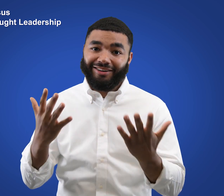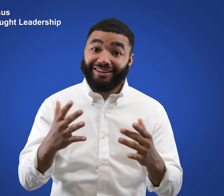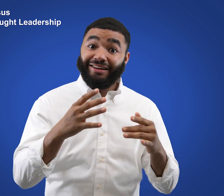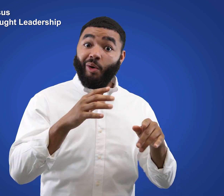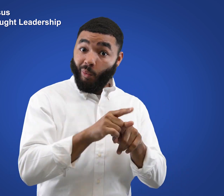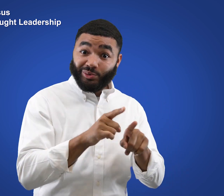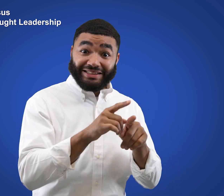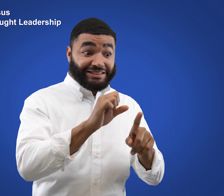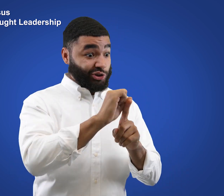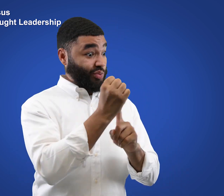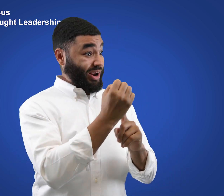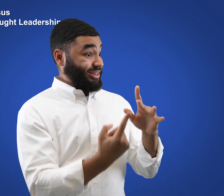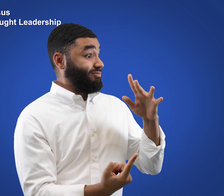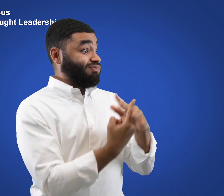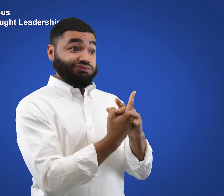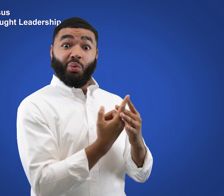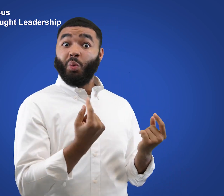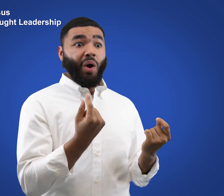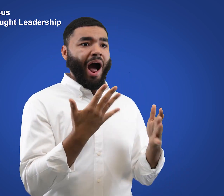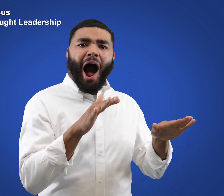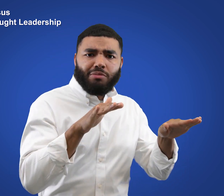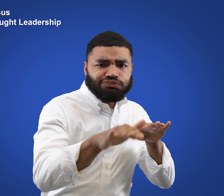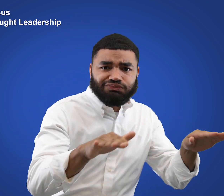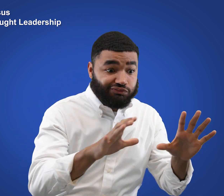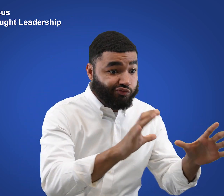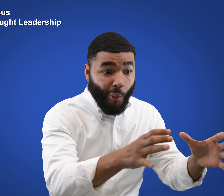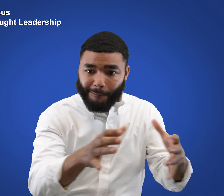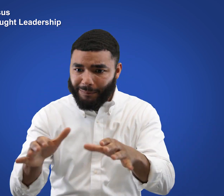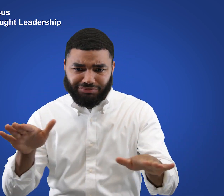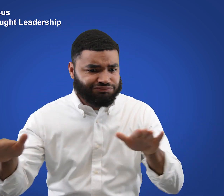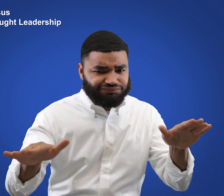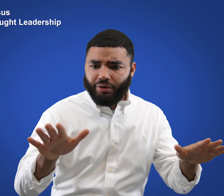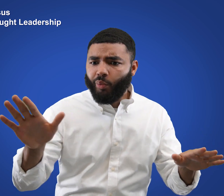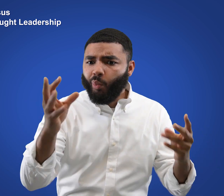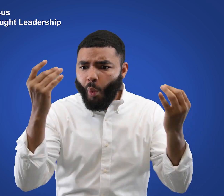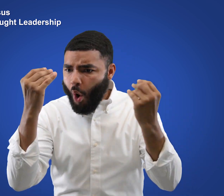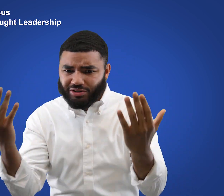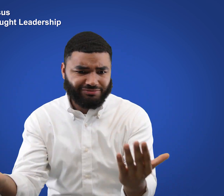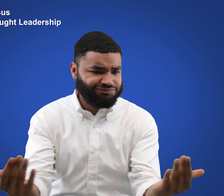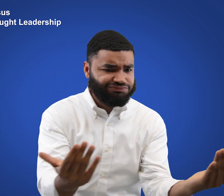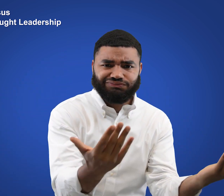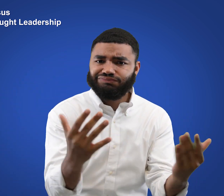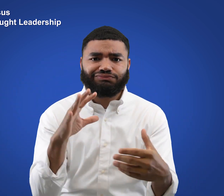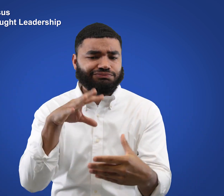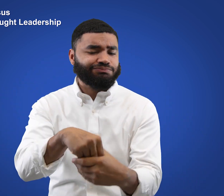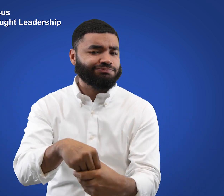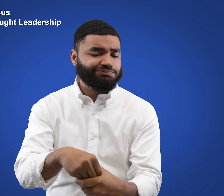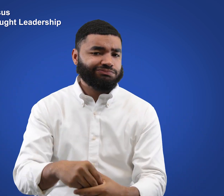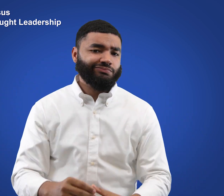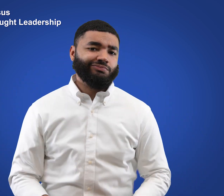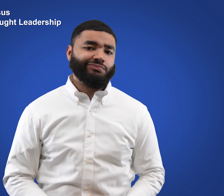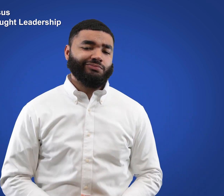as well as engage constituent groups and secure their input in situations where it is needed.